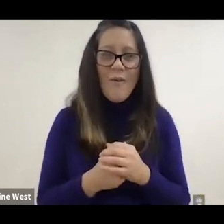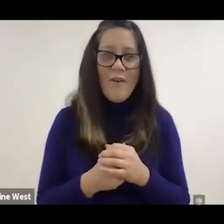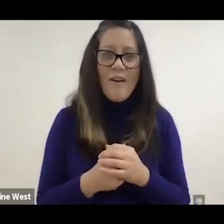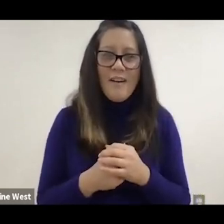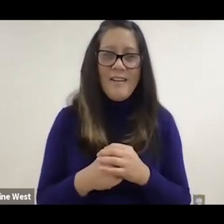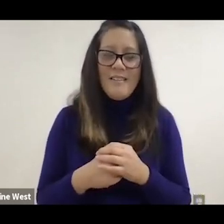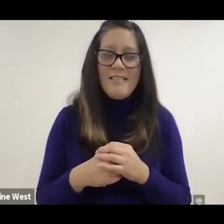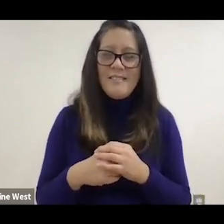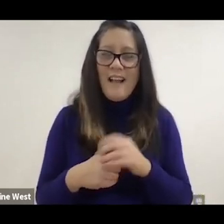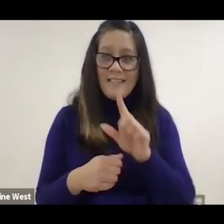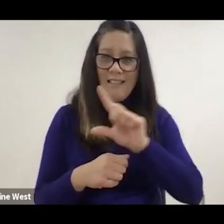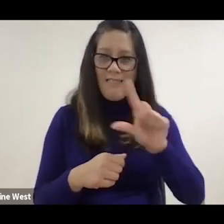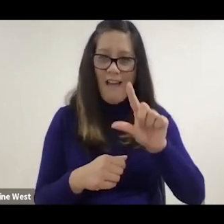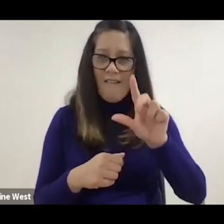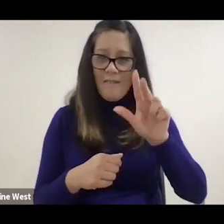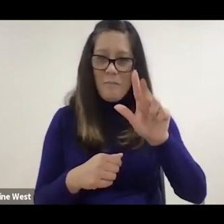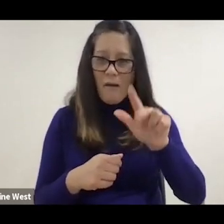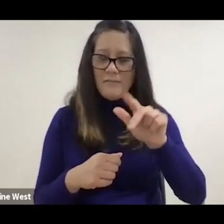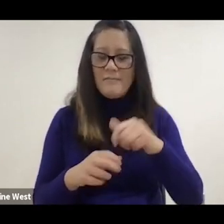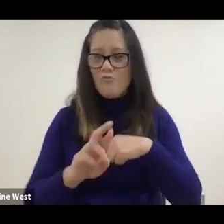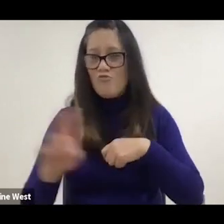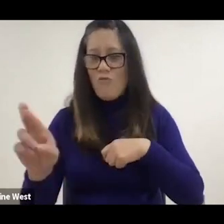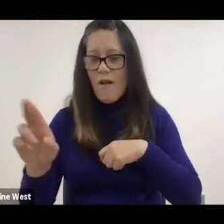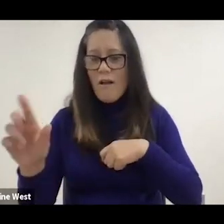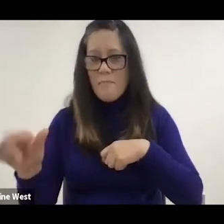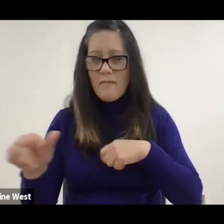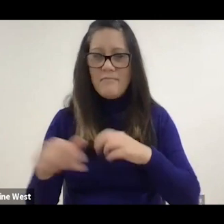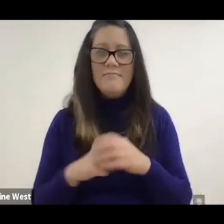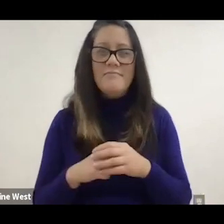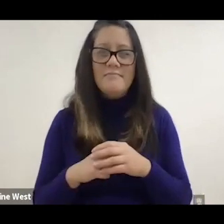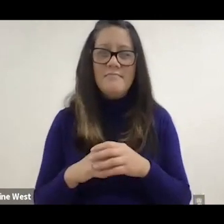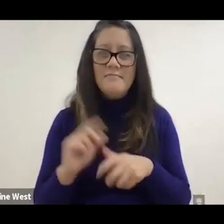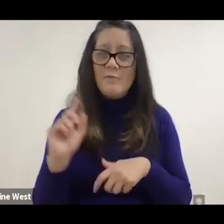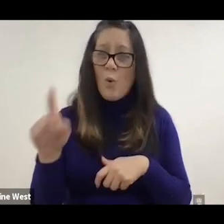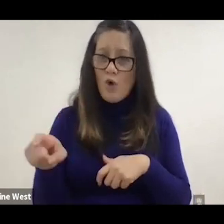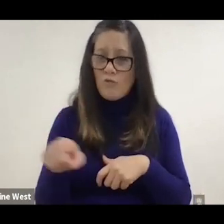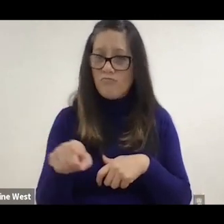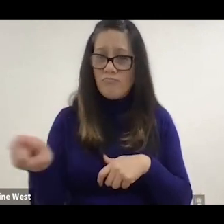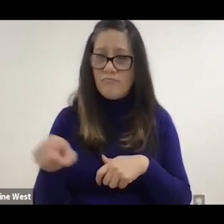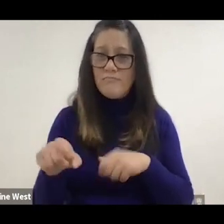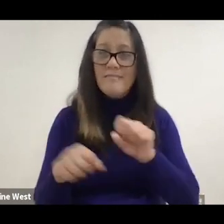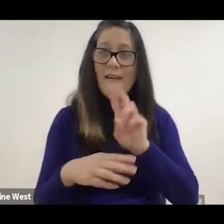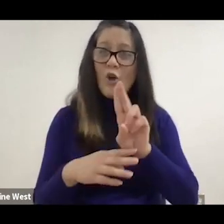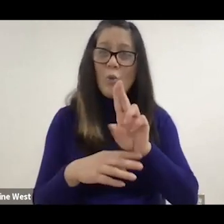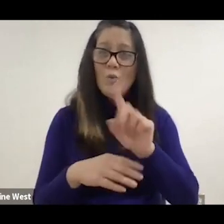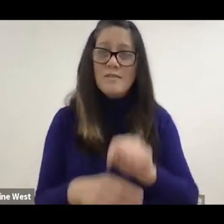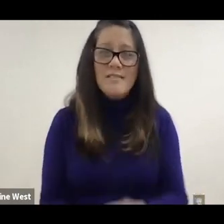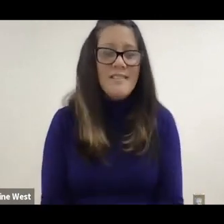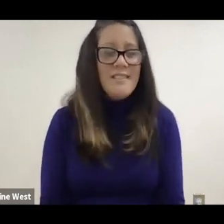And the left button right button. or left click right click. allows you to also drag and click.